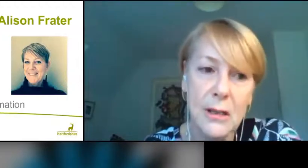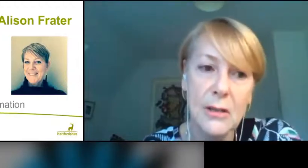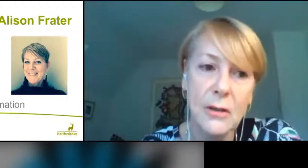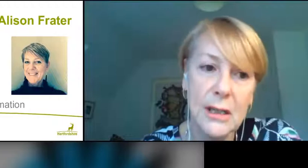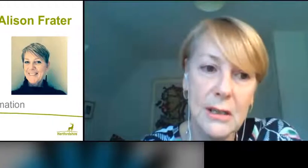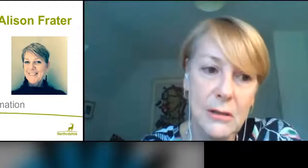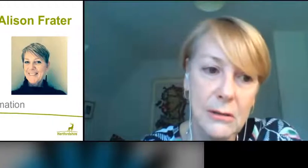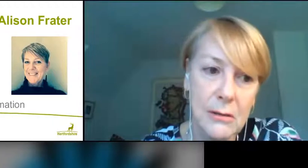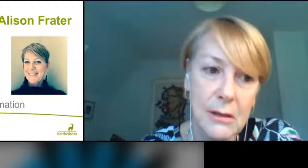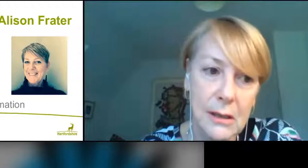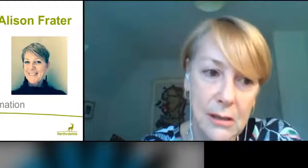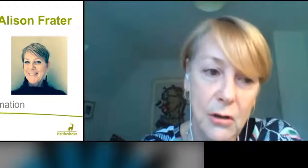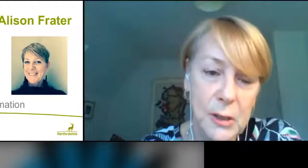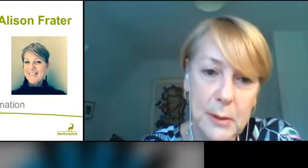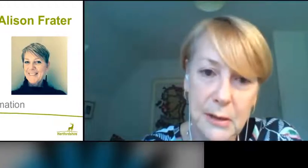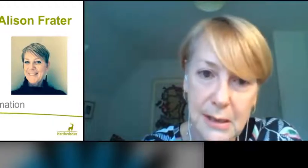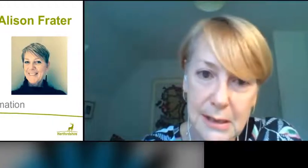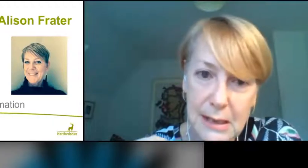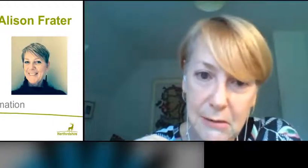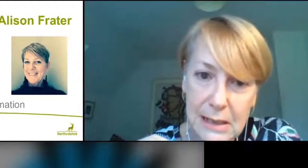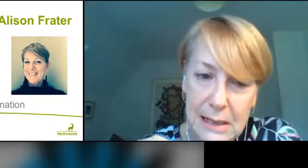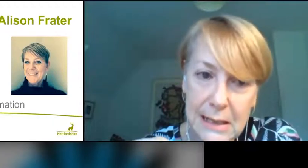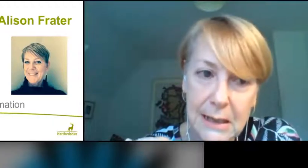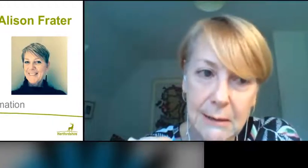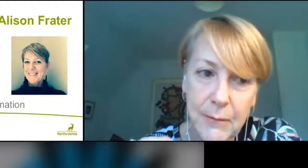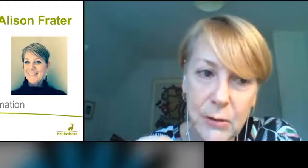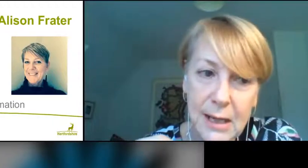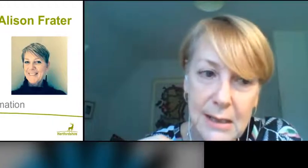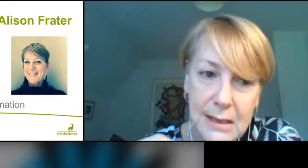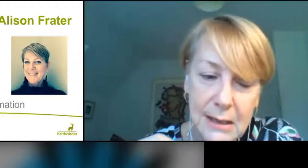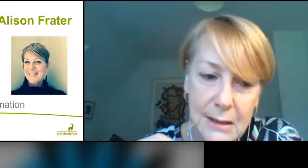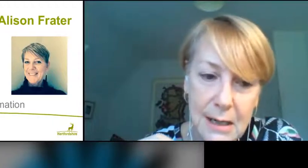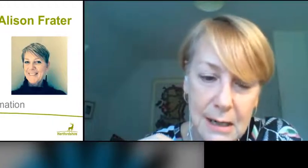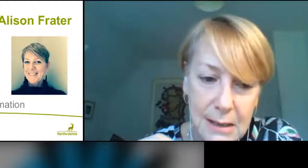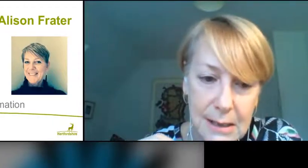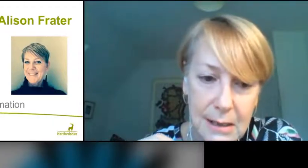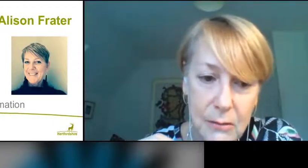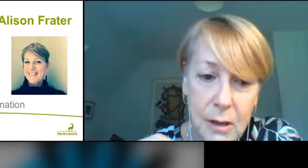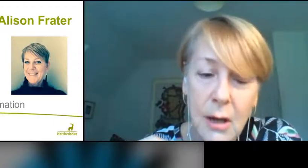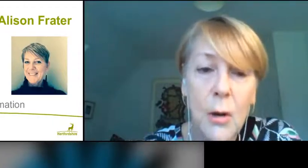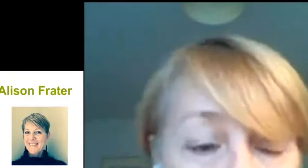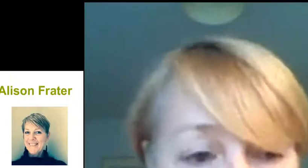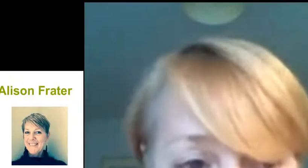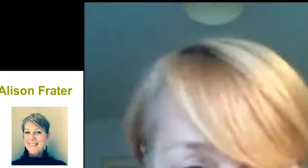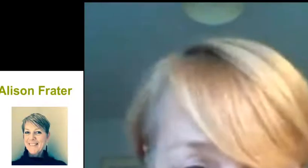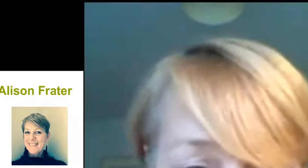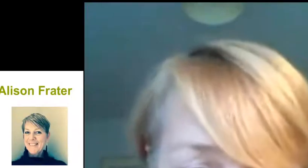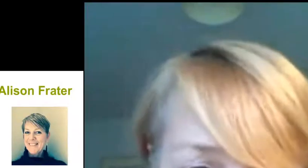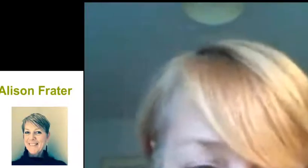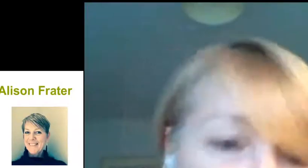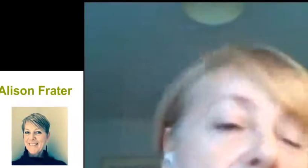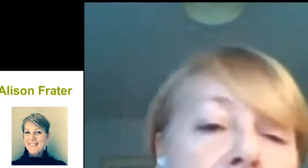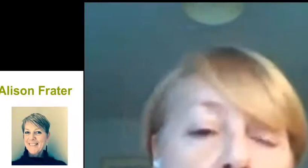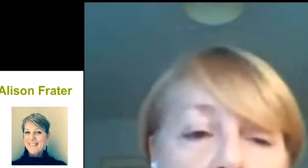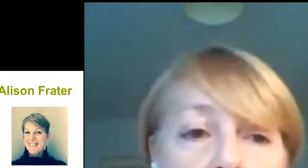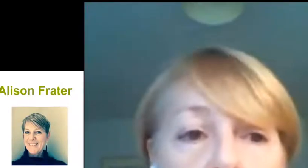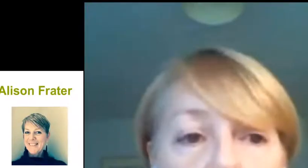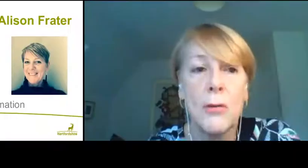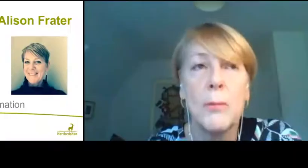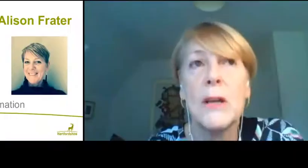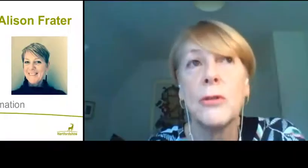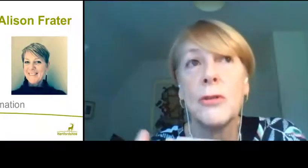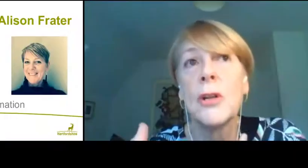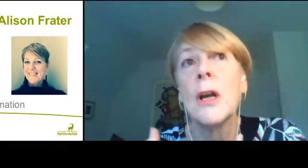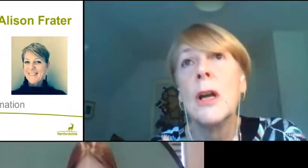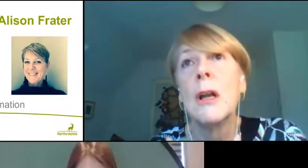going into hospitals and those cases in ICU. We still do have these cases and we're not beyond